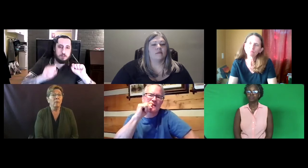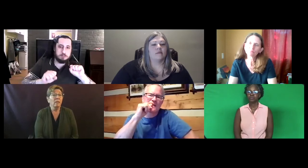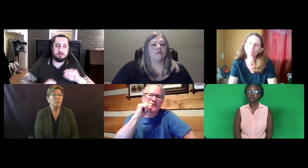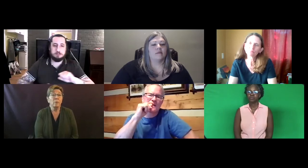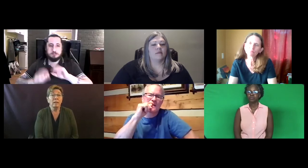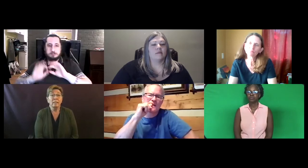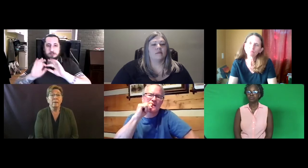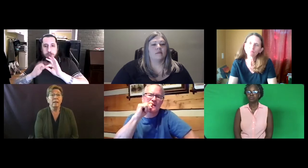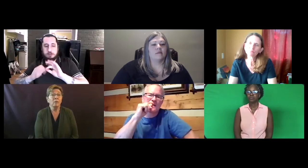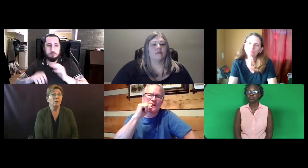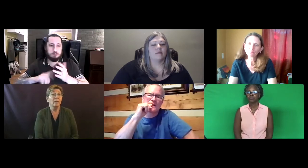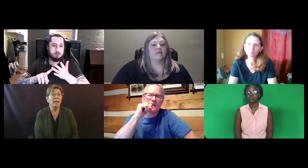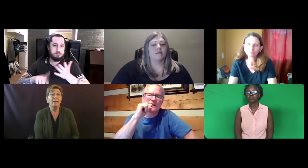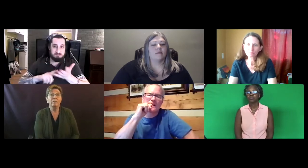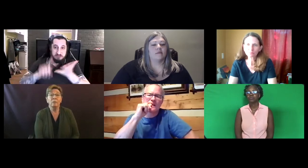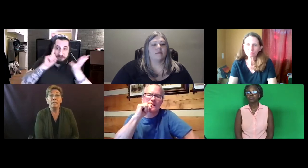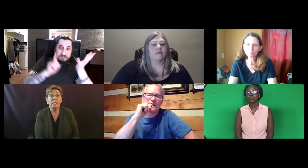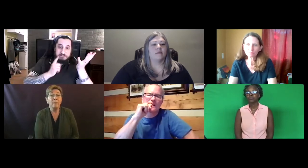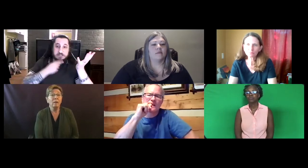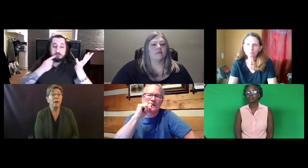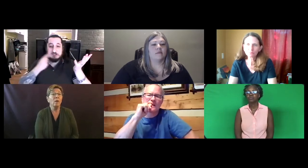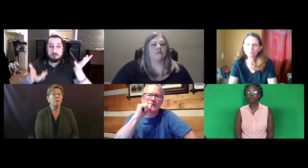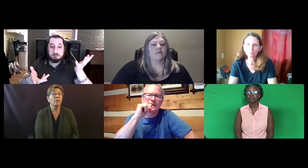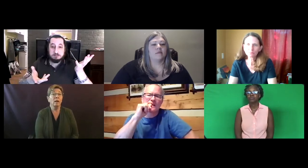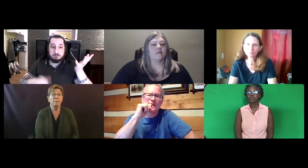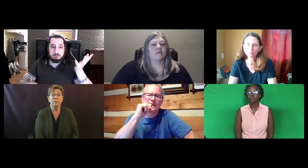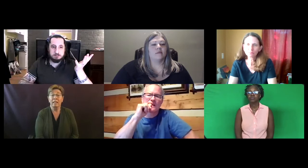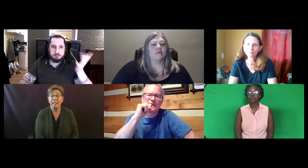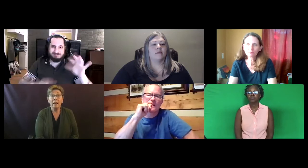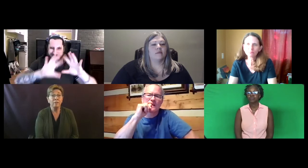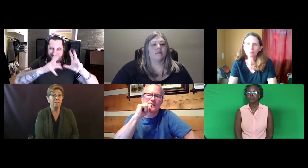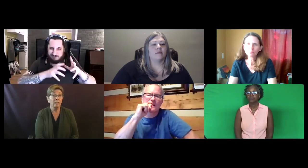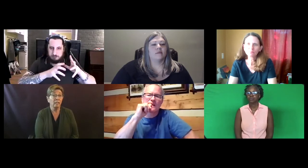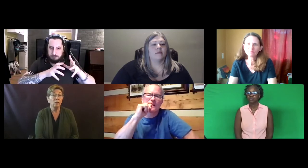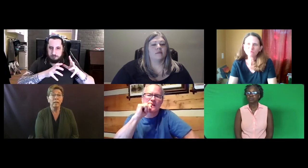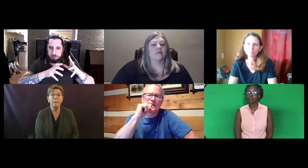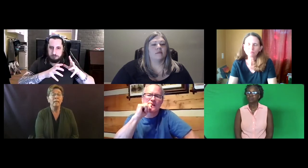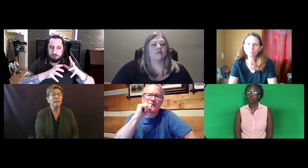What is their practicing background? Do they have a linguistics background? Are they deaf, are they hearing?